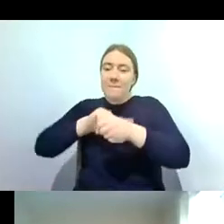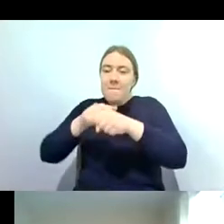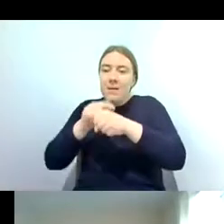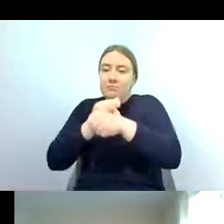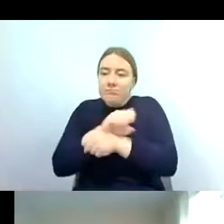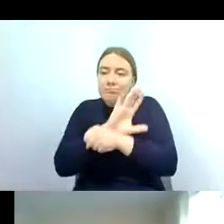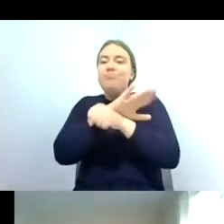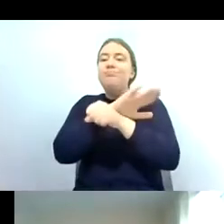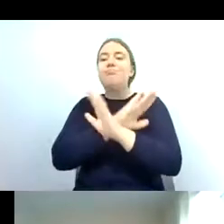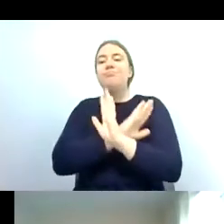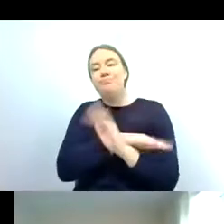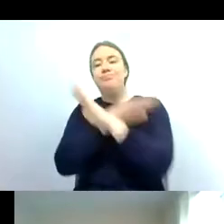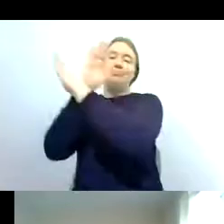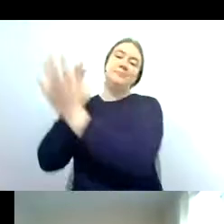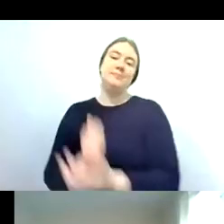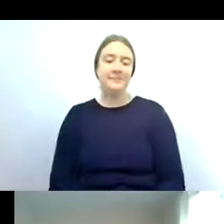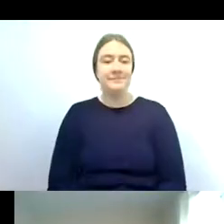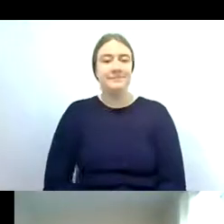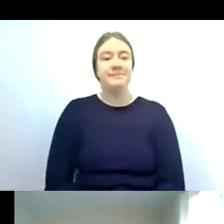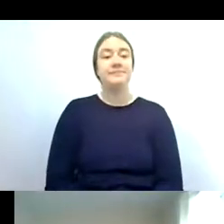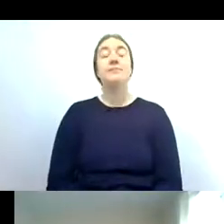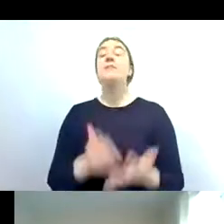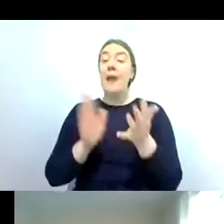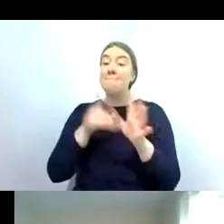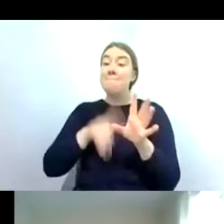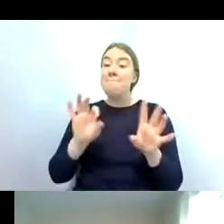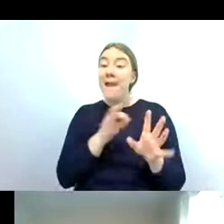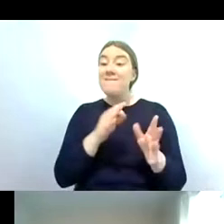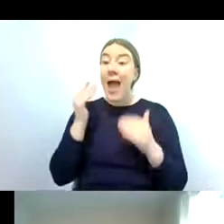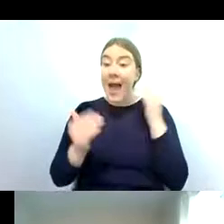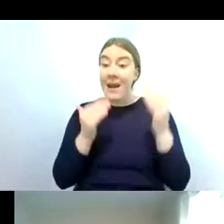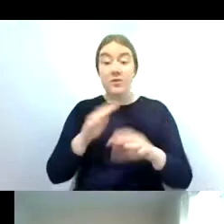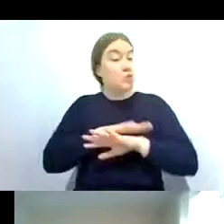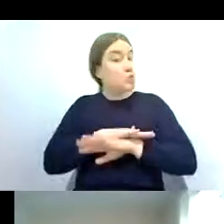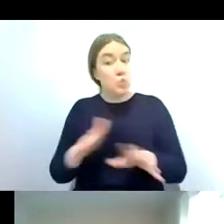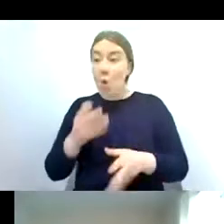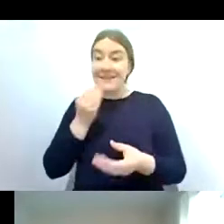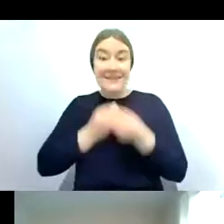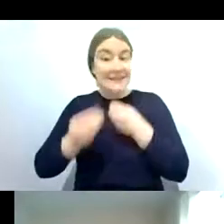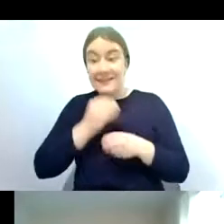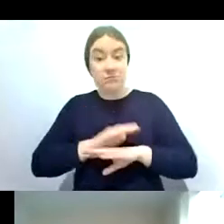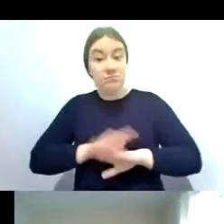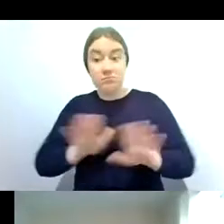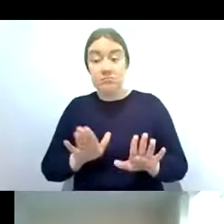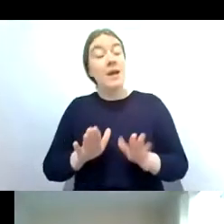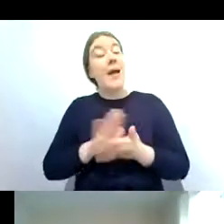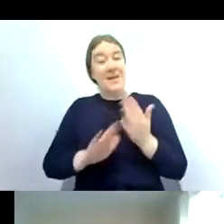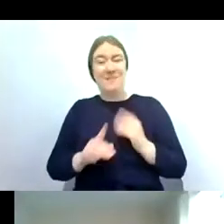so and just briefly mayfly adults do not feed and most uk species only live for a very short time